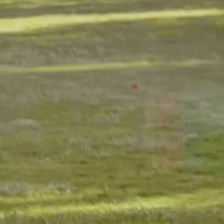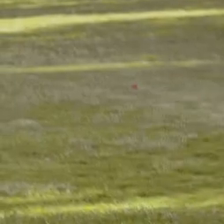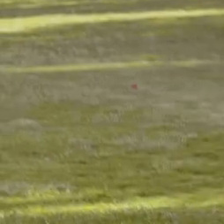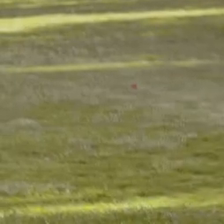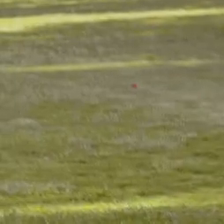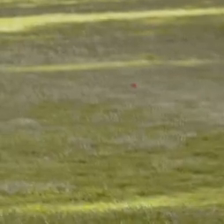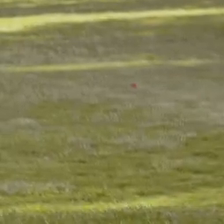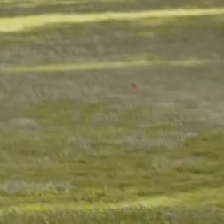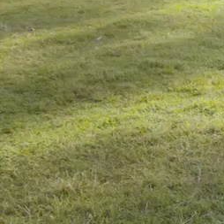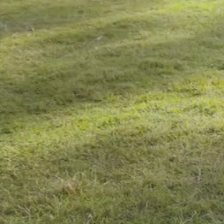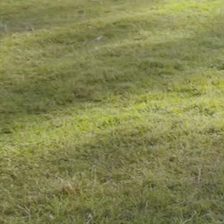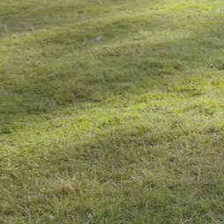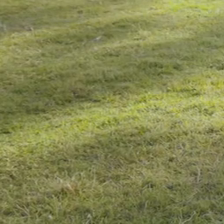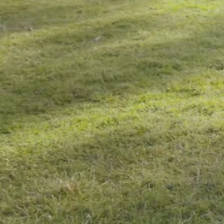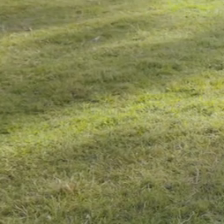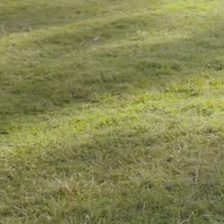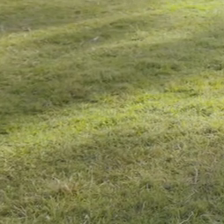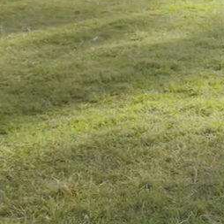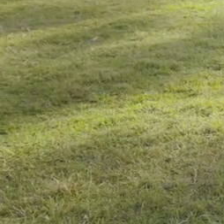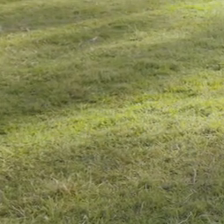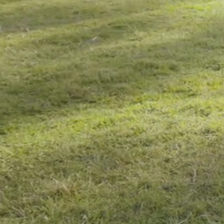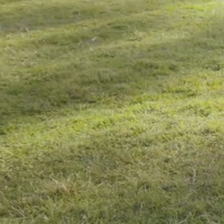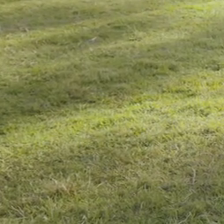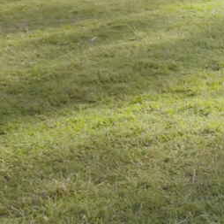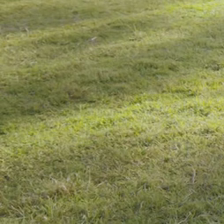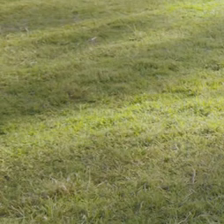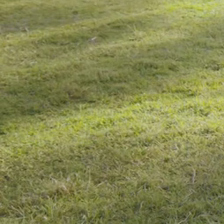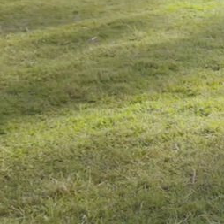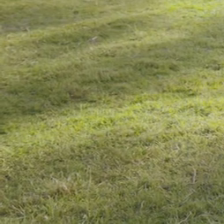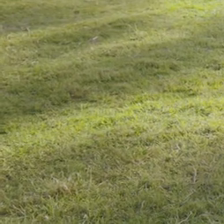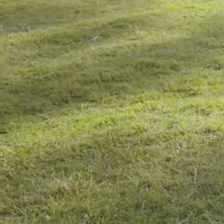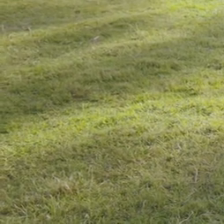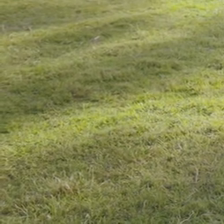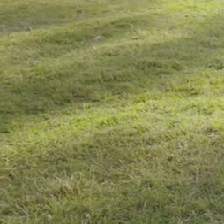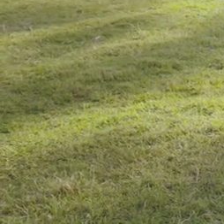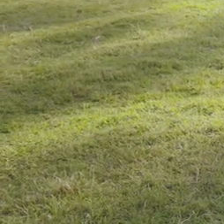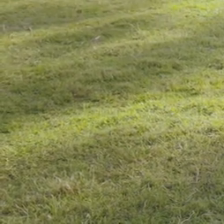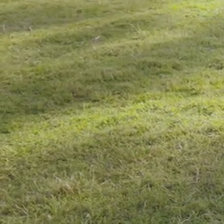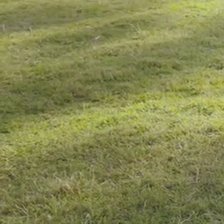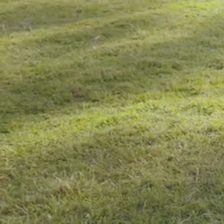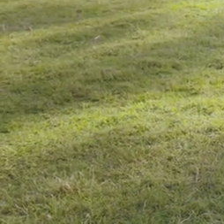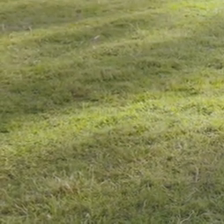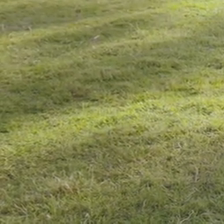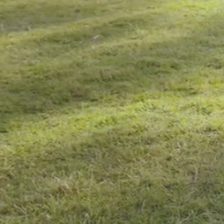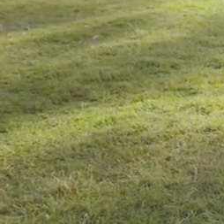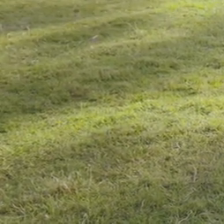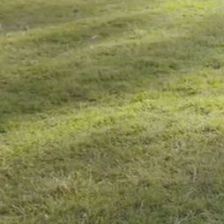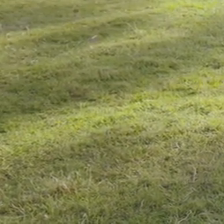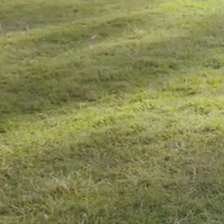Me too! Can we pretend that we’re at the snow now? Let's do some active winter moves, all right? Let's go skiing first, right!